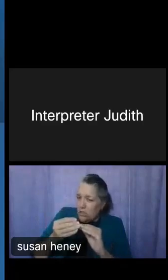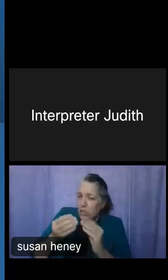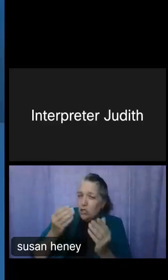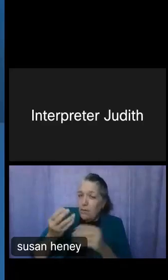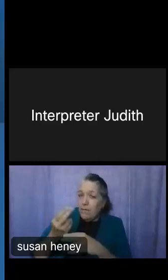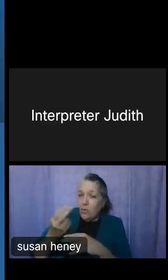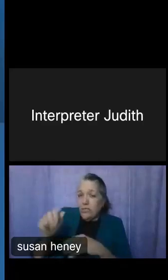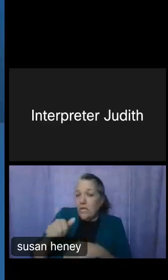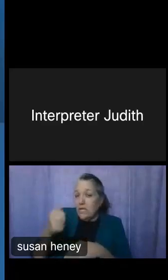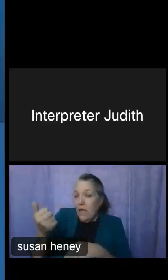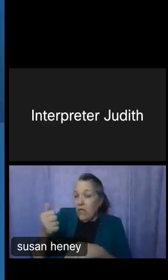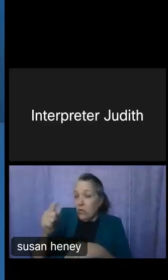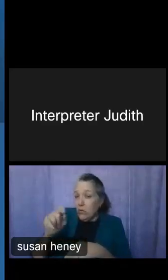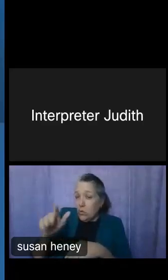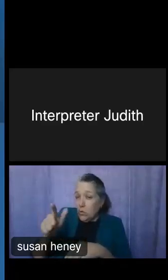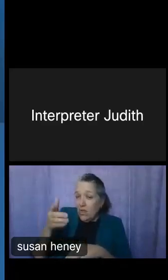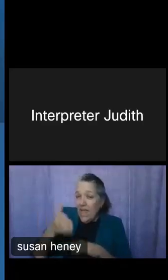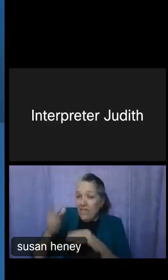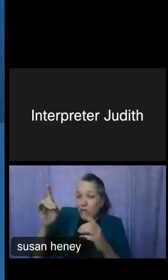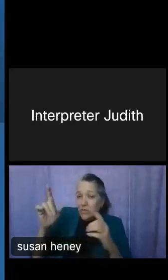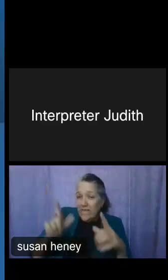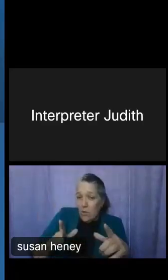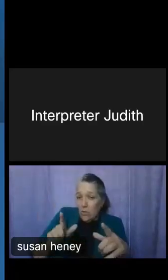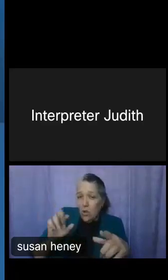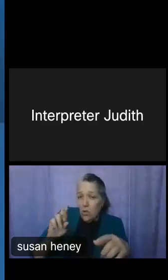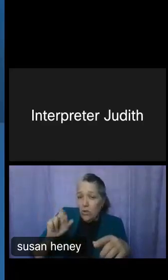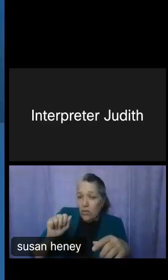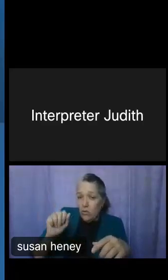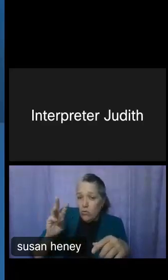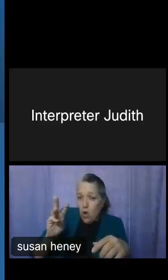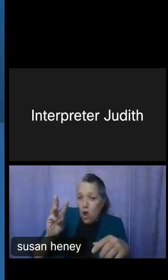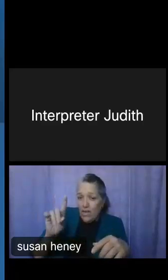computer after downloading that raw data to do or to compute.